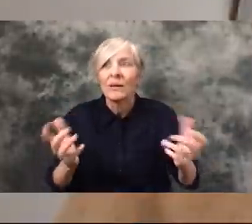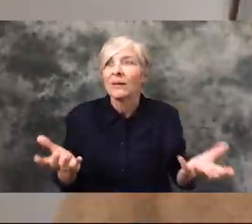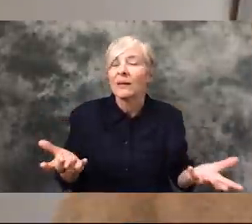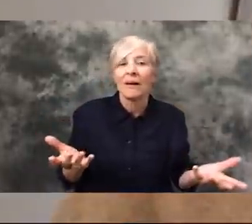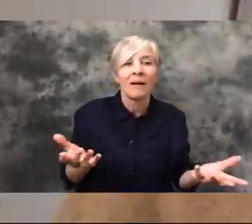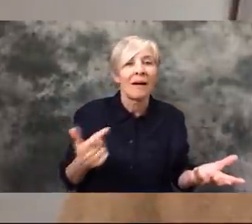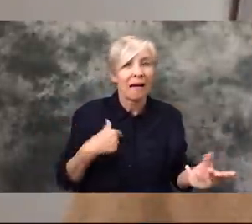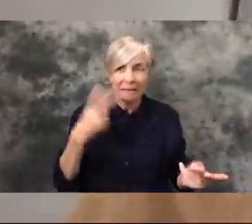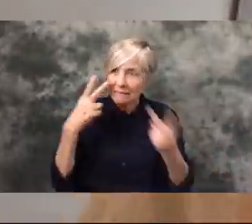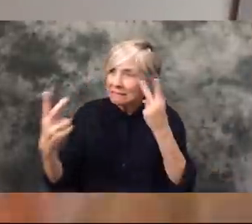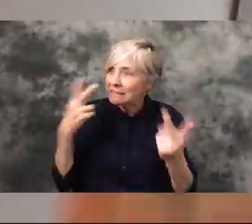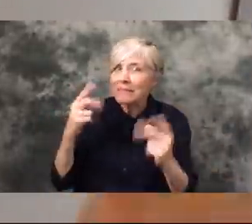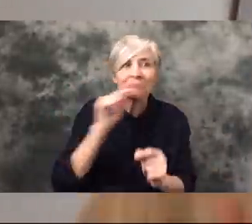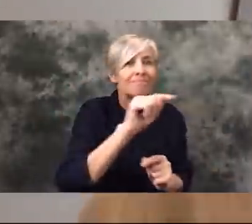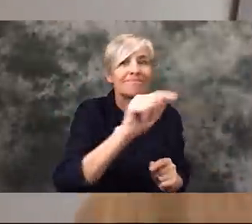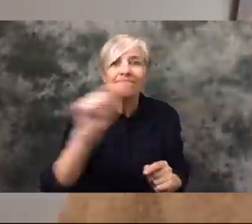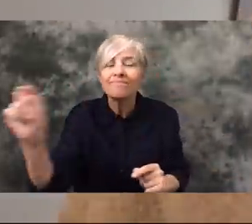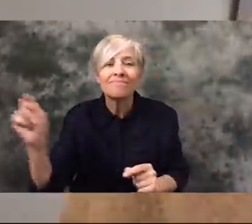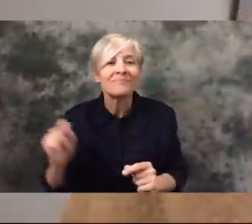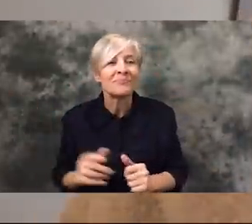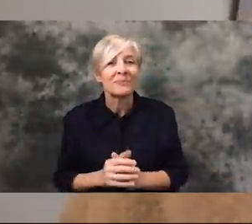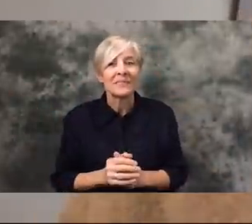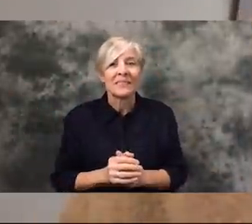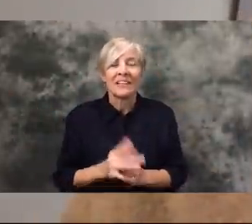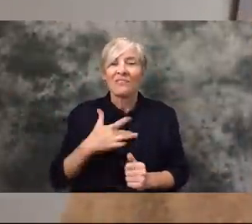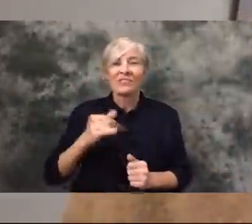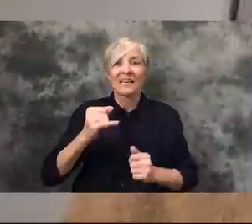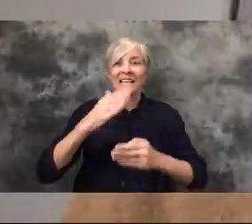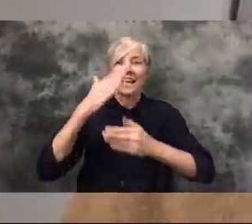so I've seen a little bit of that here and there. It's been a little apocalyptic